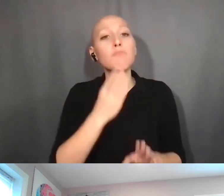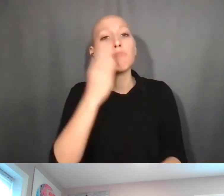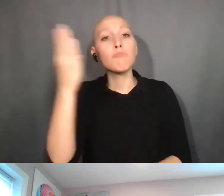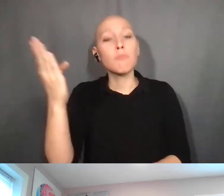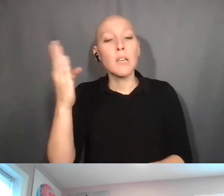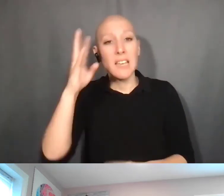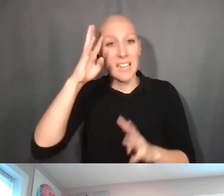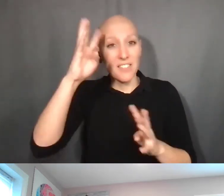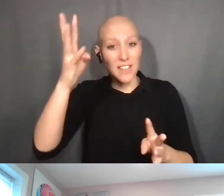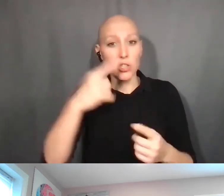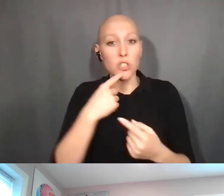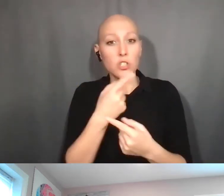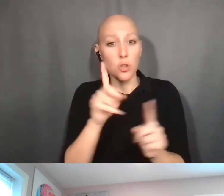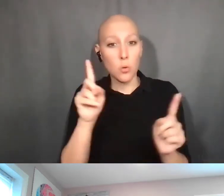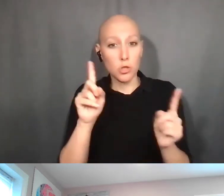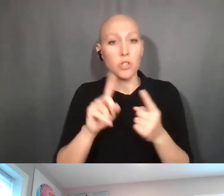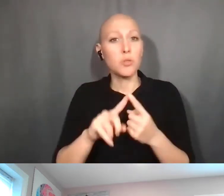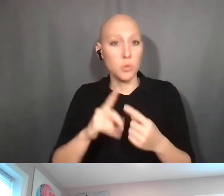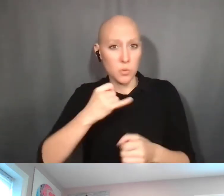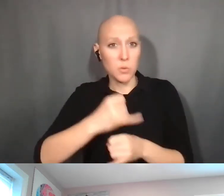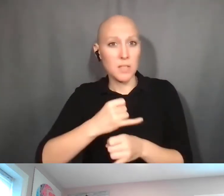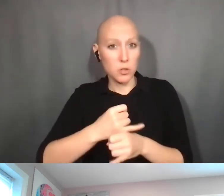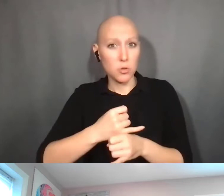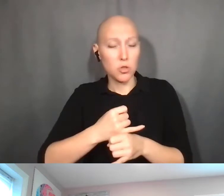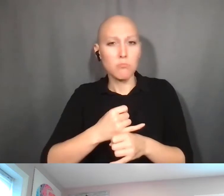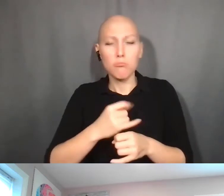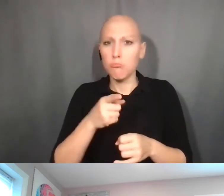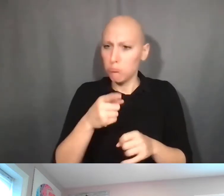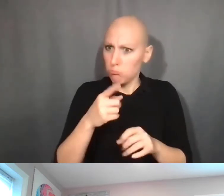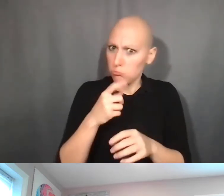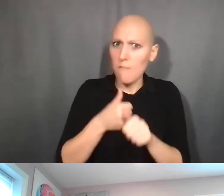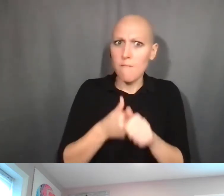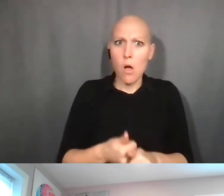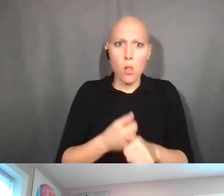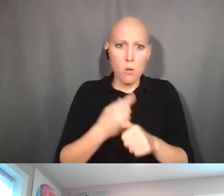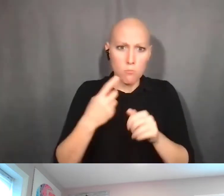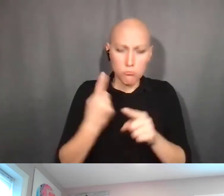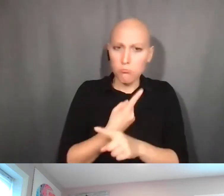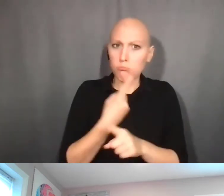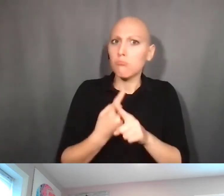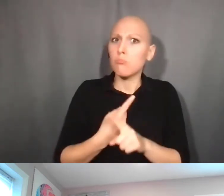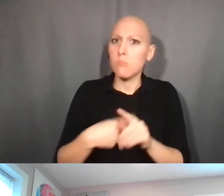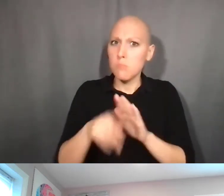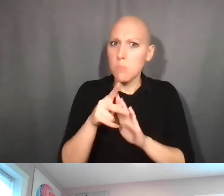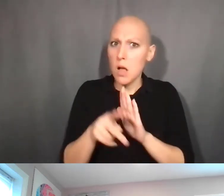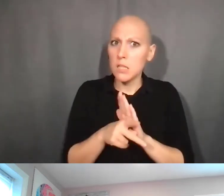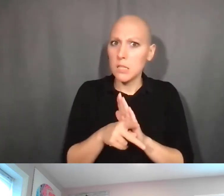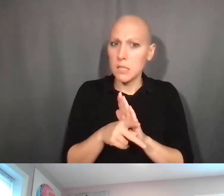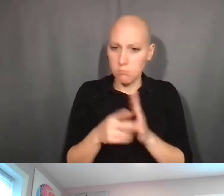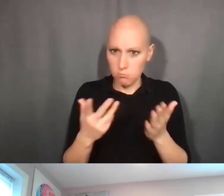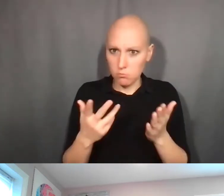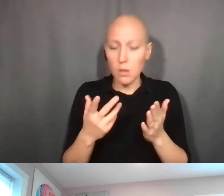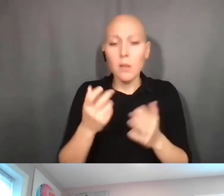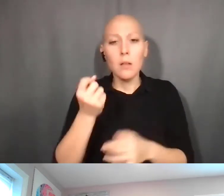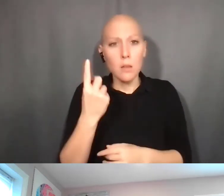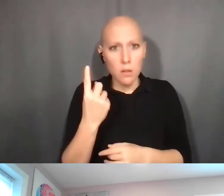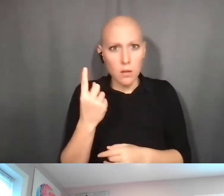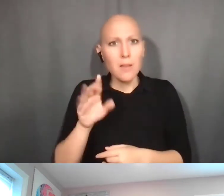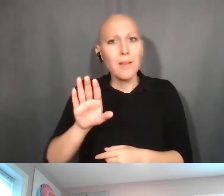you did what you were supposed to do. You promptly told them about it. There are steps that your institution has to do to protect that intellectual property.